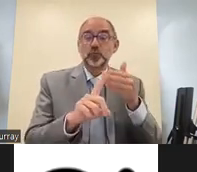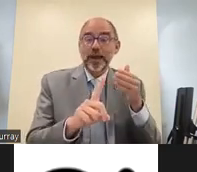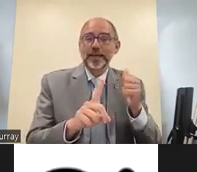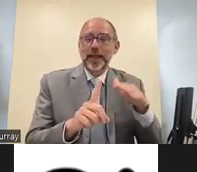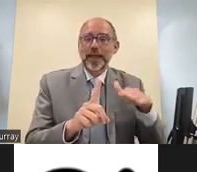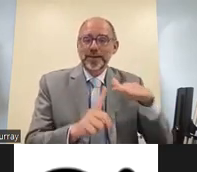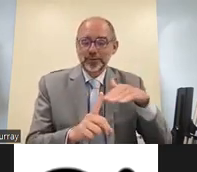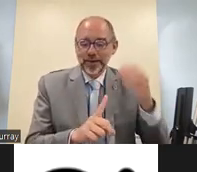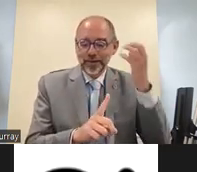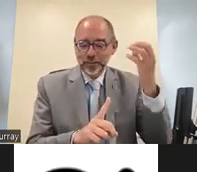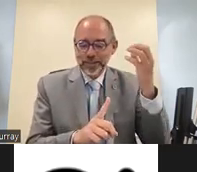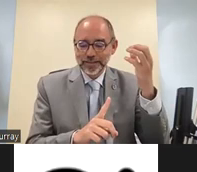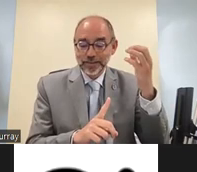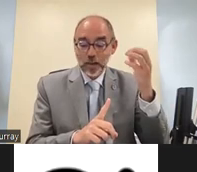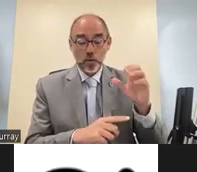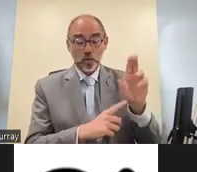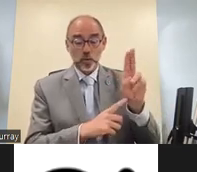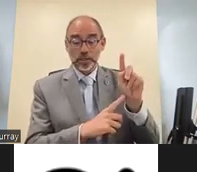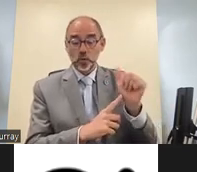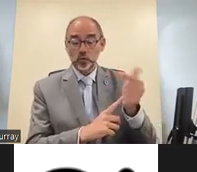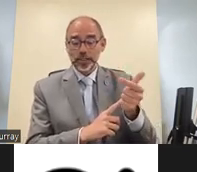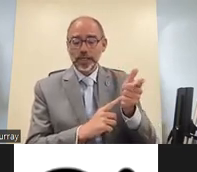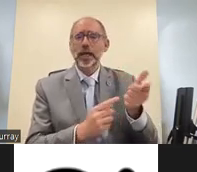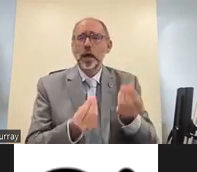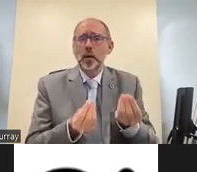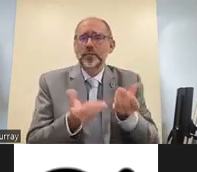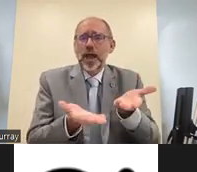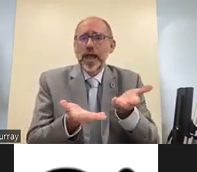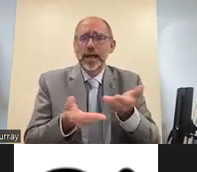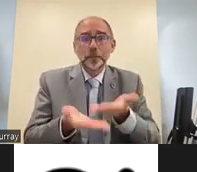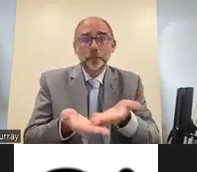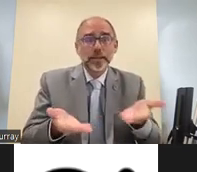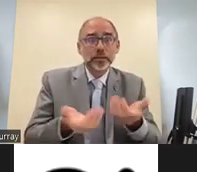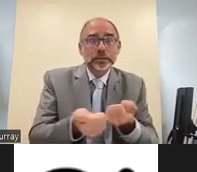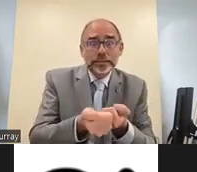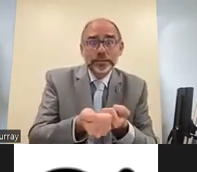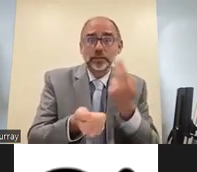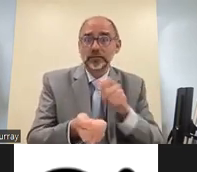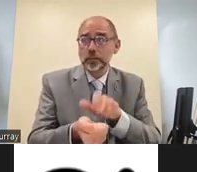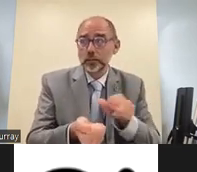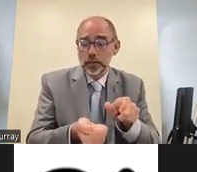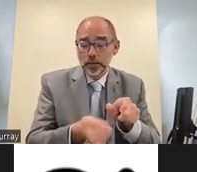youtube shows the strong value of opd's assistants when they're recognized by